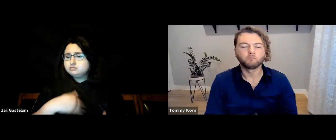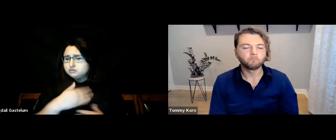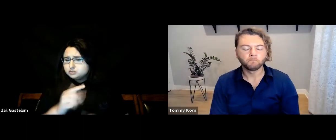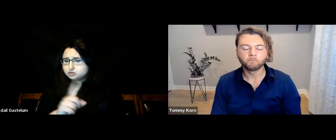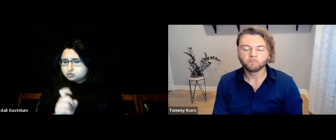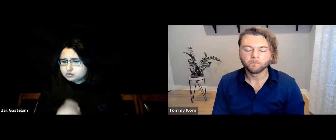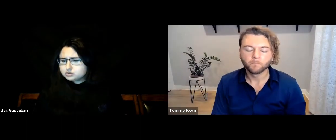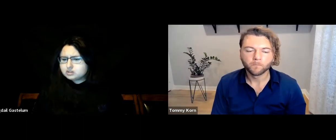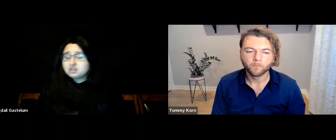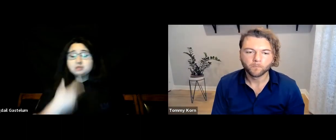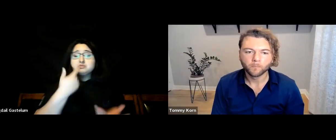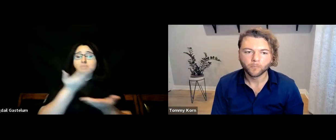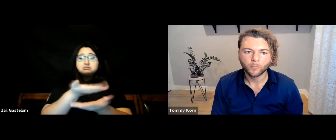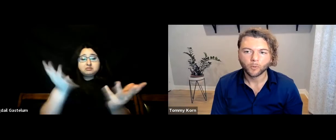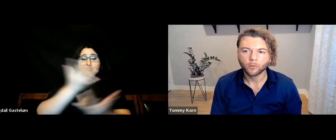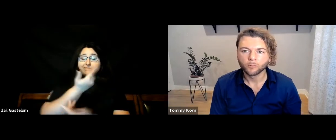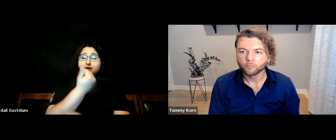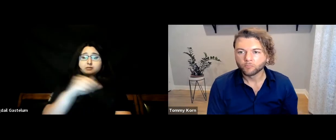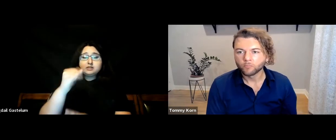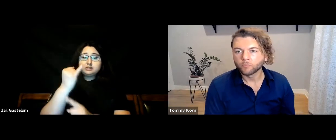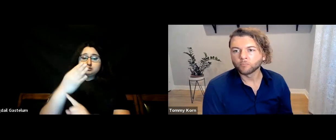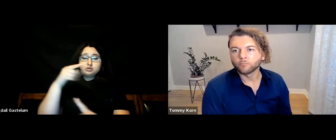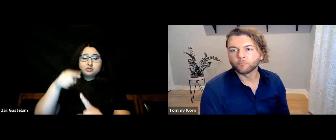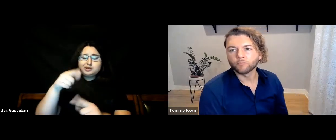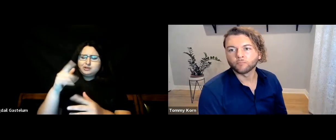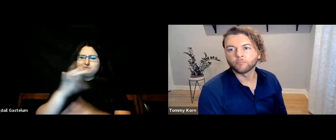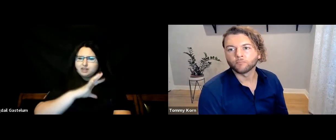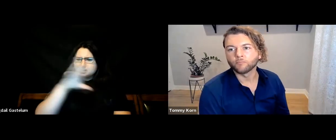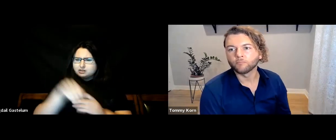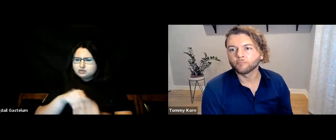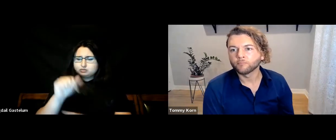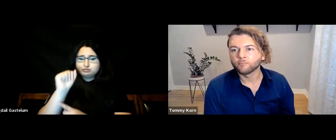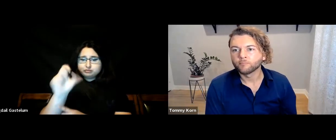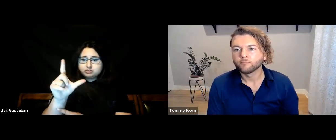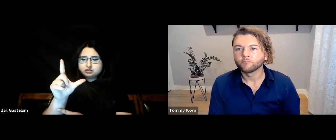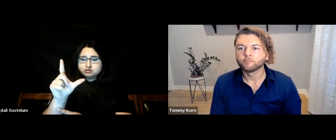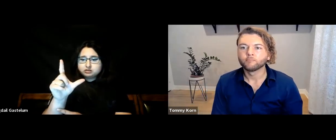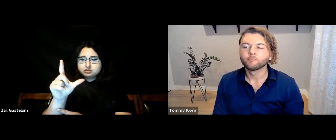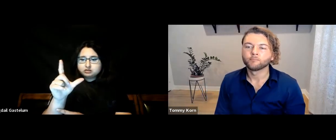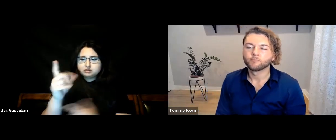[Bigdail] Okay, here’s the next question: “Are there any jobs involving ASL…”